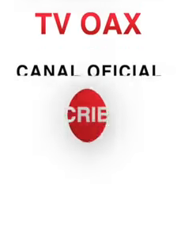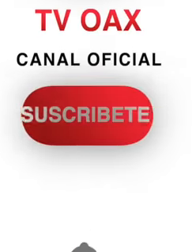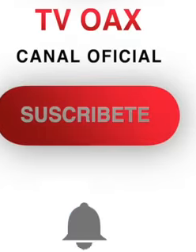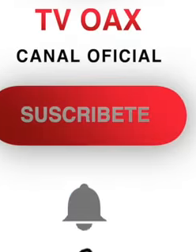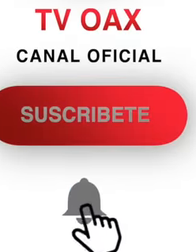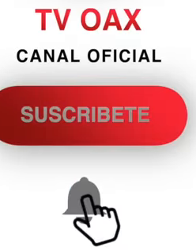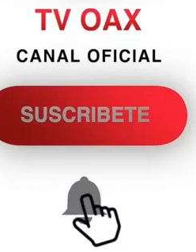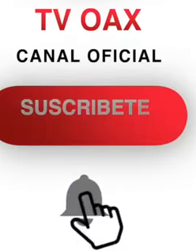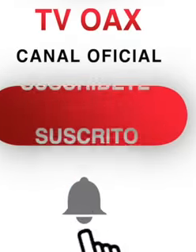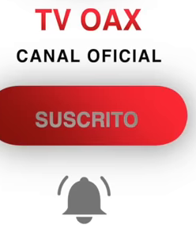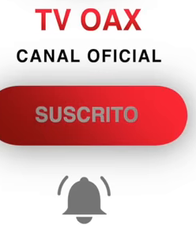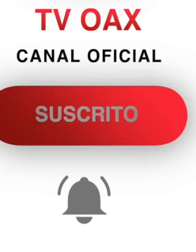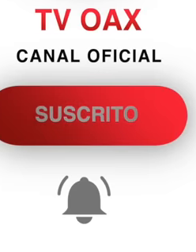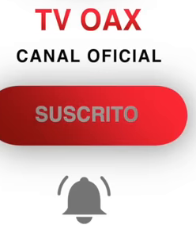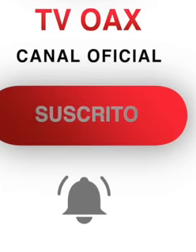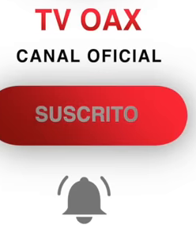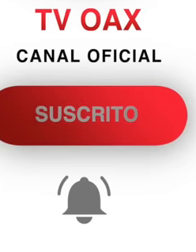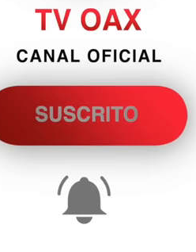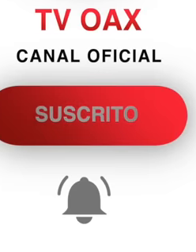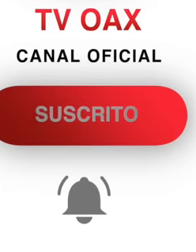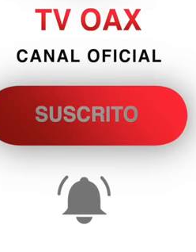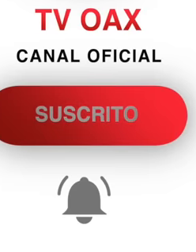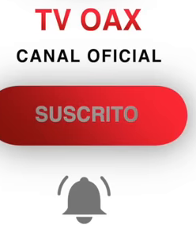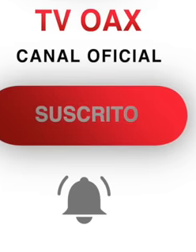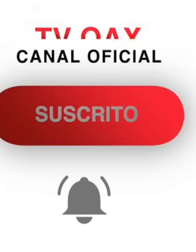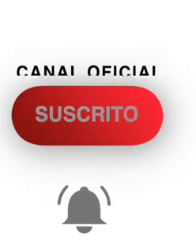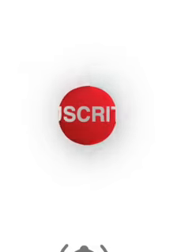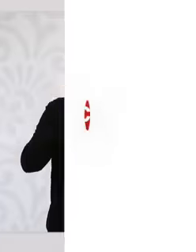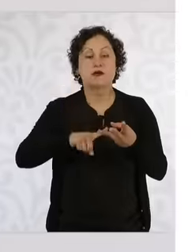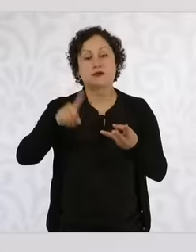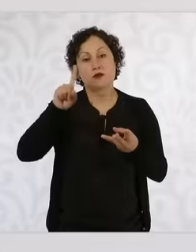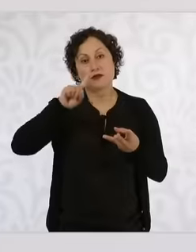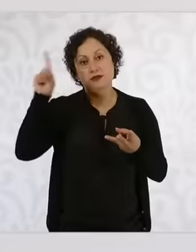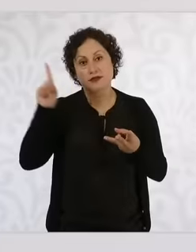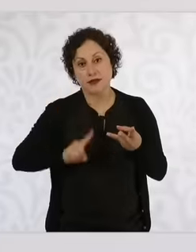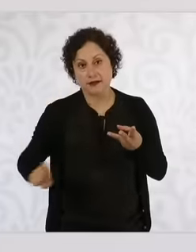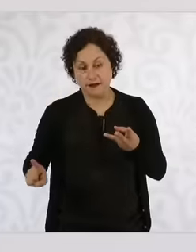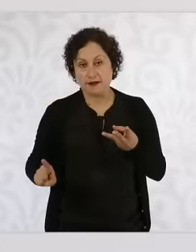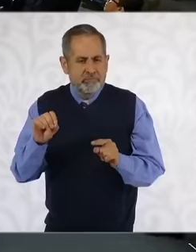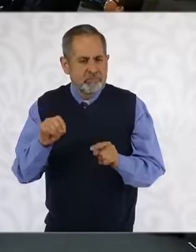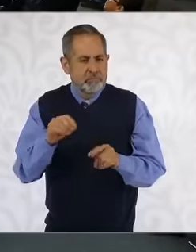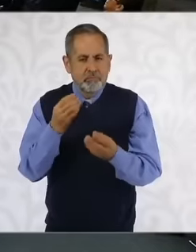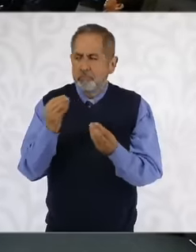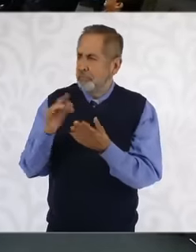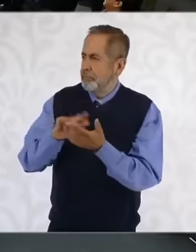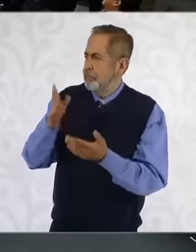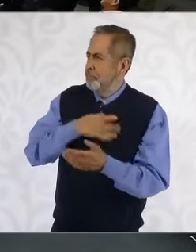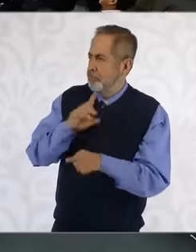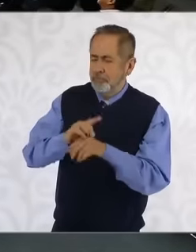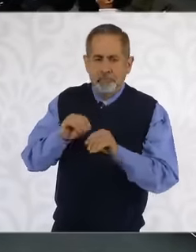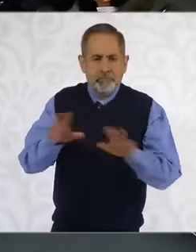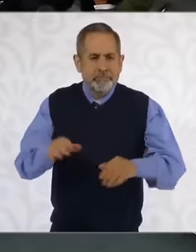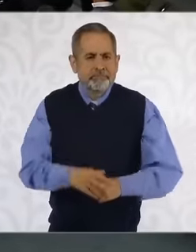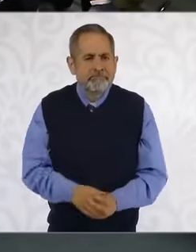San Luis Potosí Durango and Zacatecas this weekend see you later good